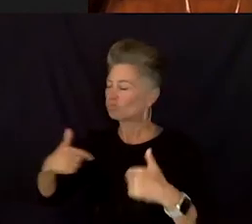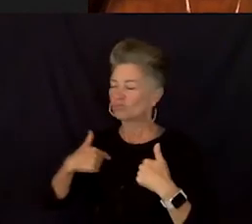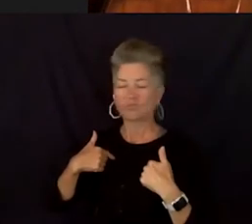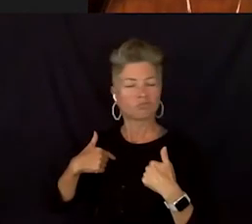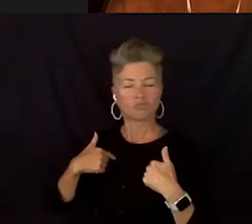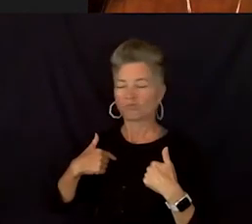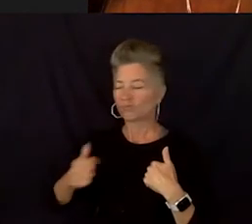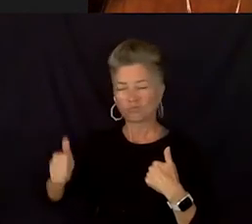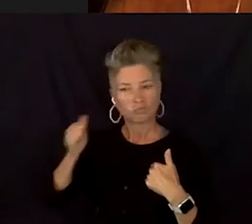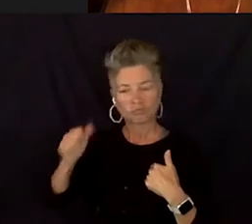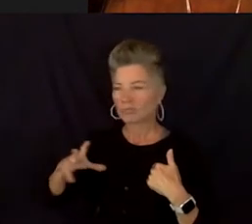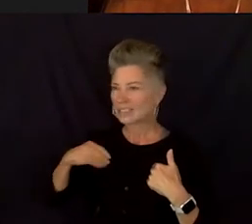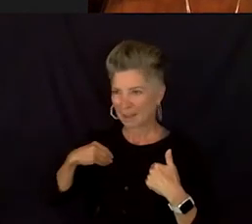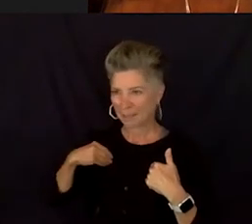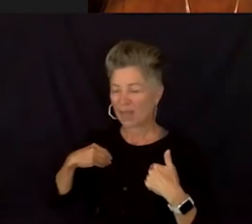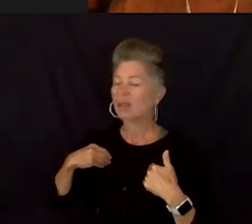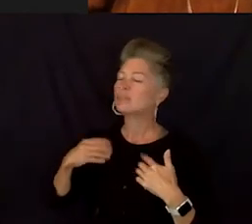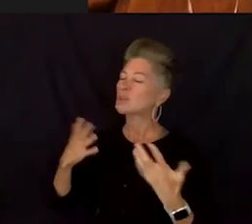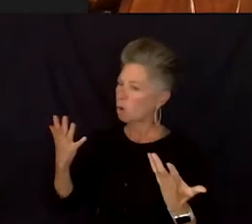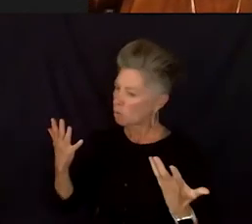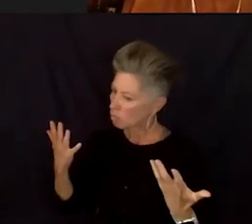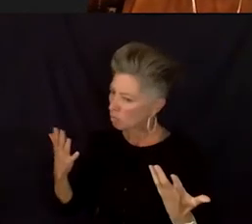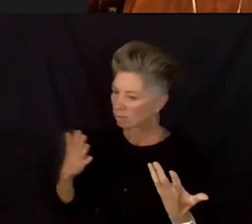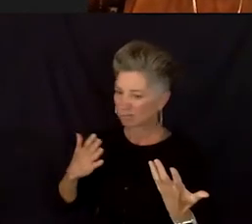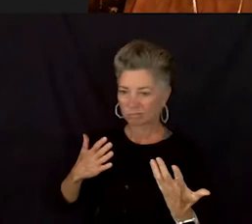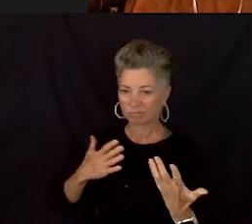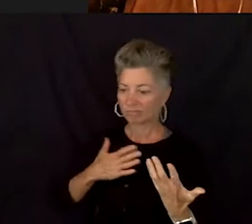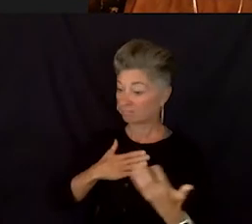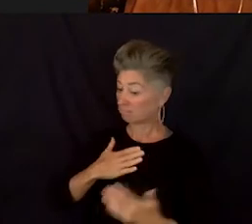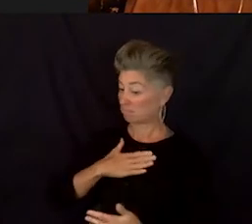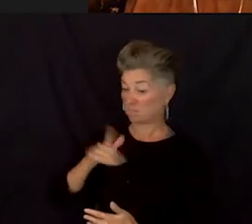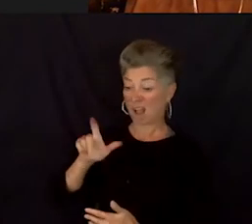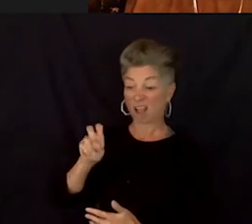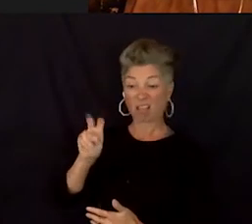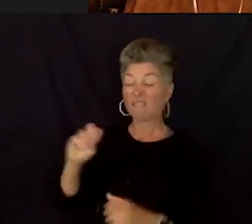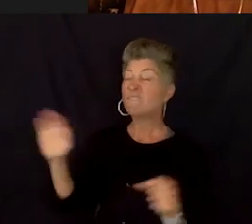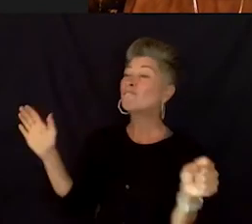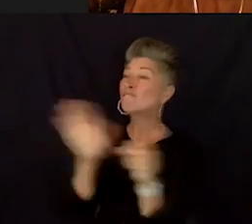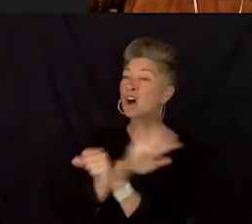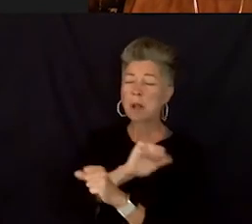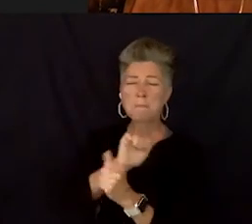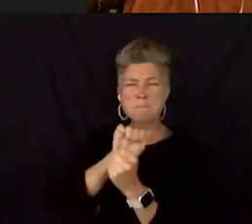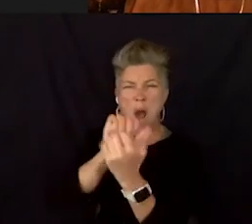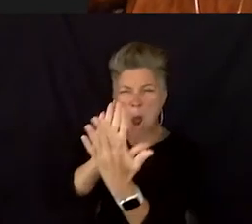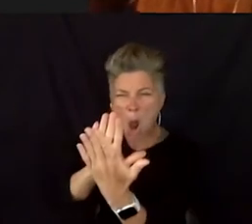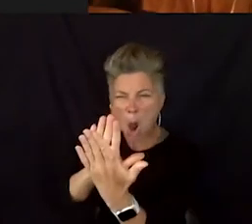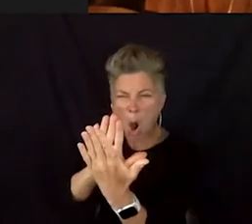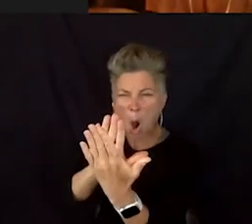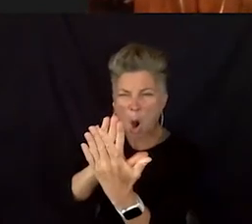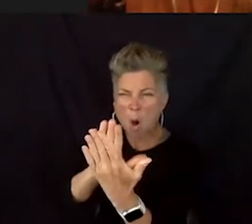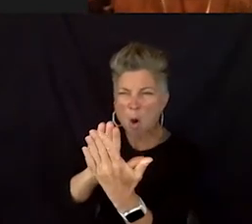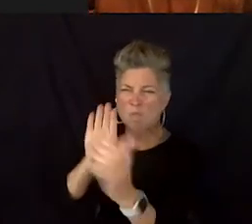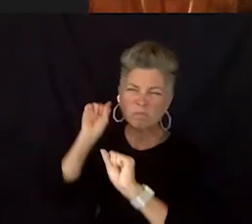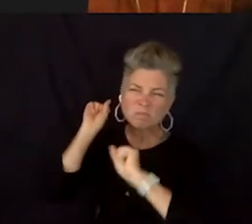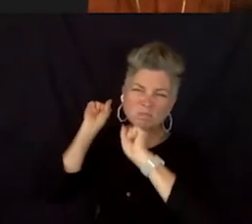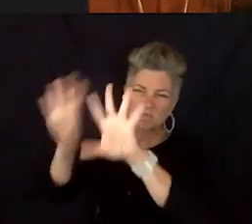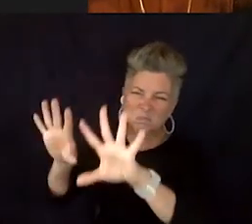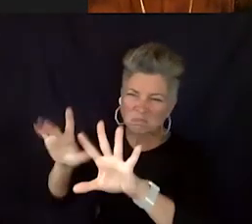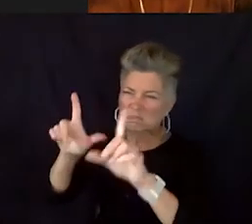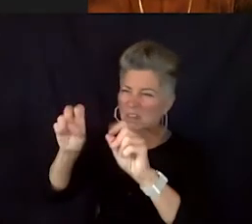is just not sorry, its in your face. Its very... You ain't gotta like me but I love me.